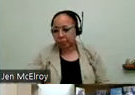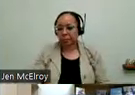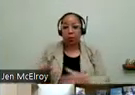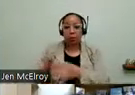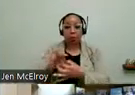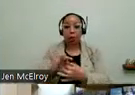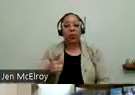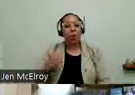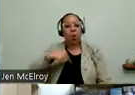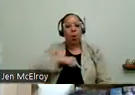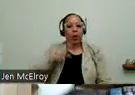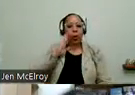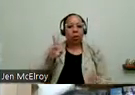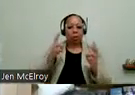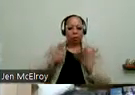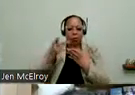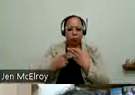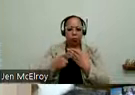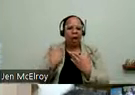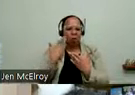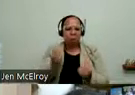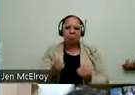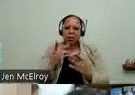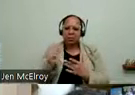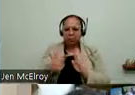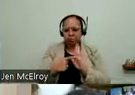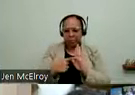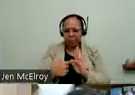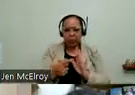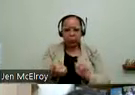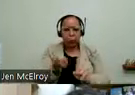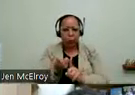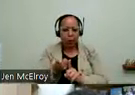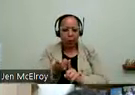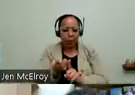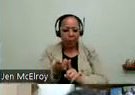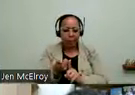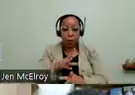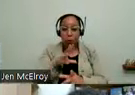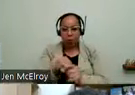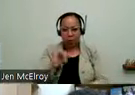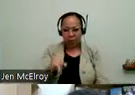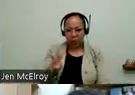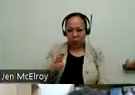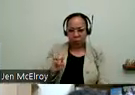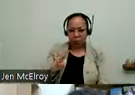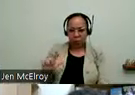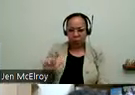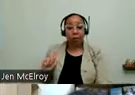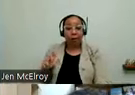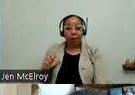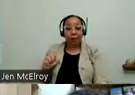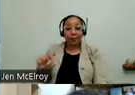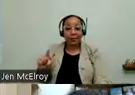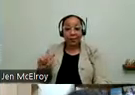are many disability representatives who were part of that too. I know that